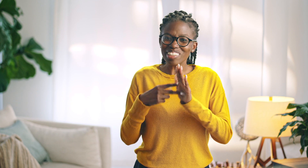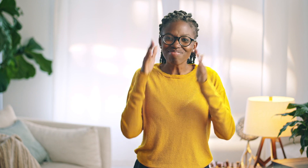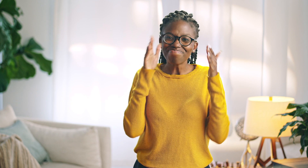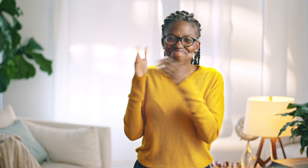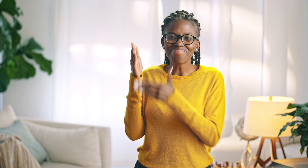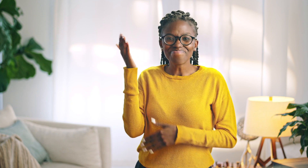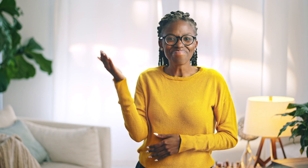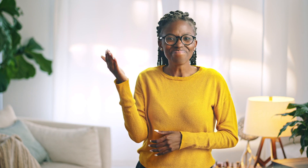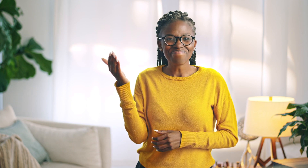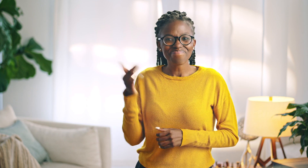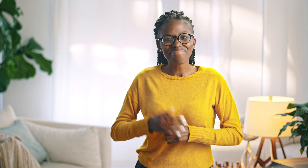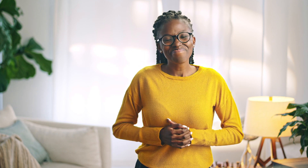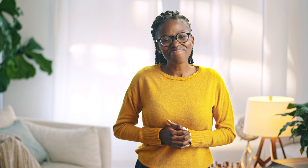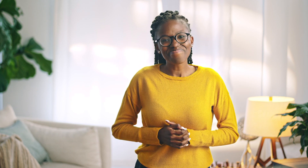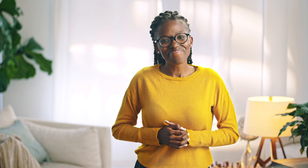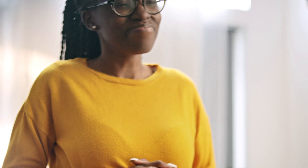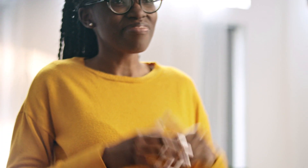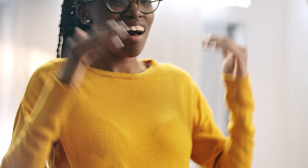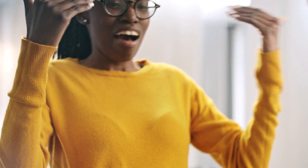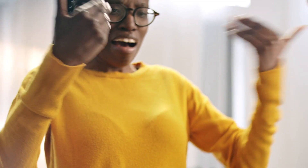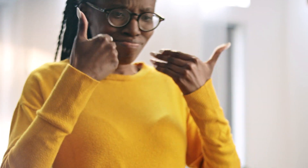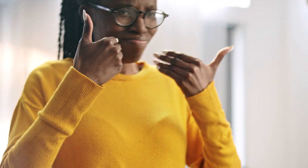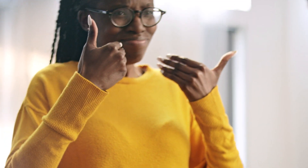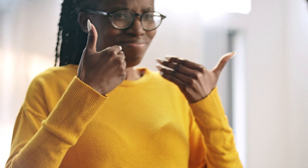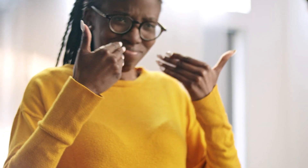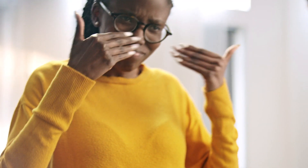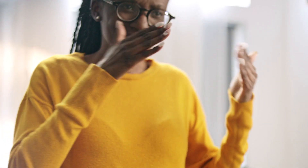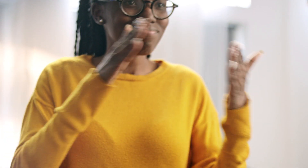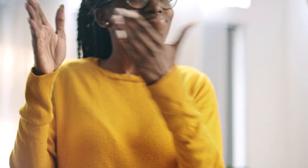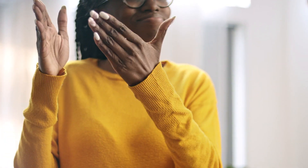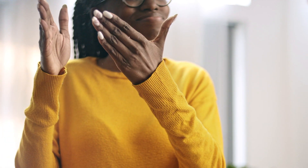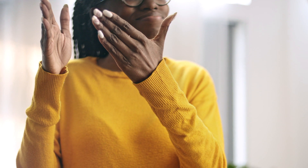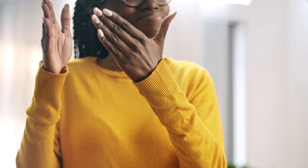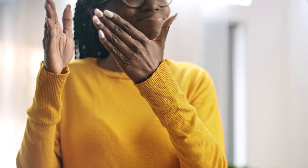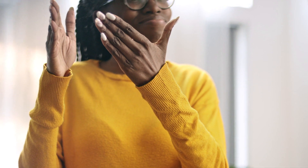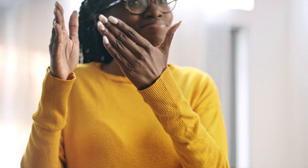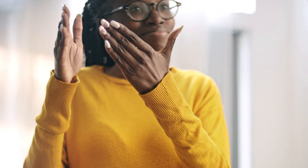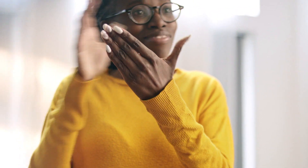And that's what it means for me to hear Him. It's the opposite of being self-centered.